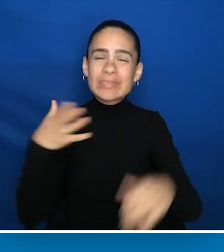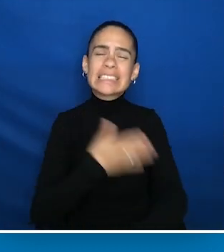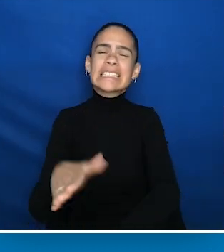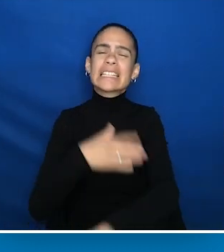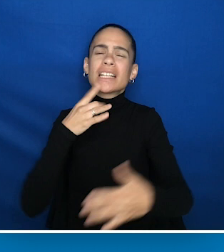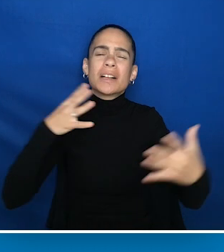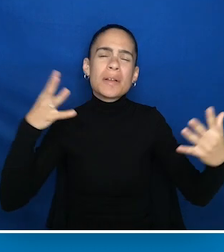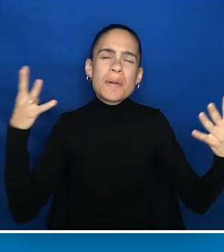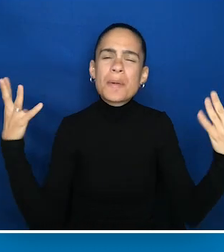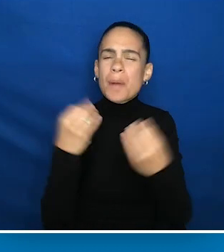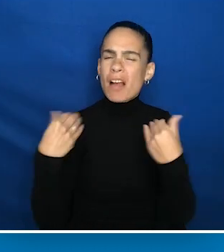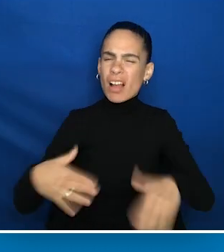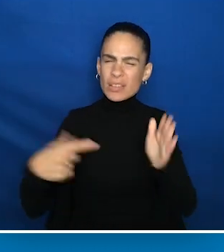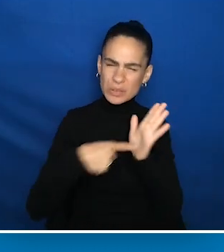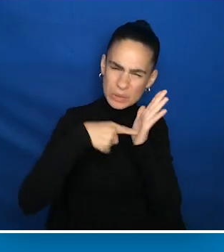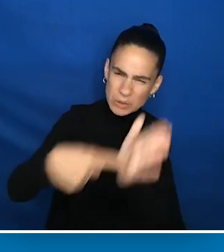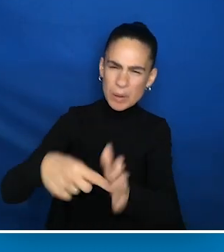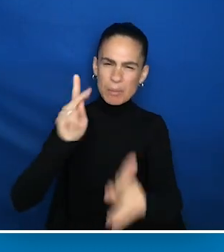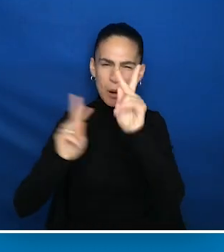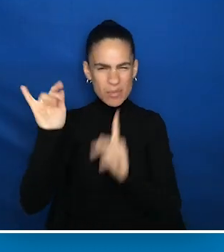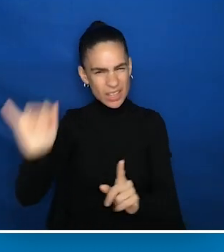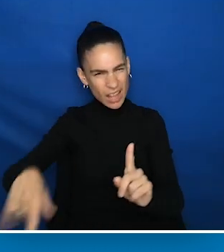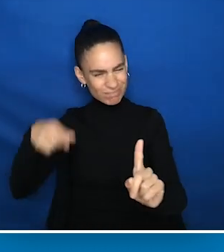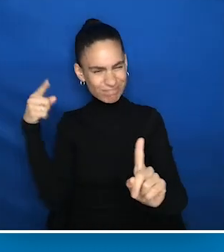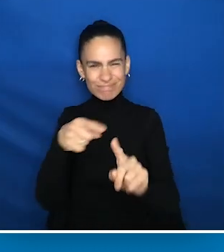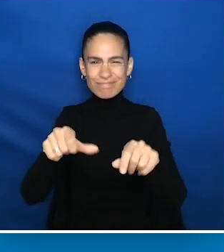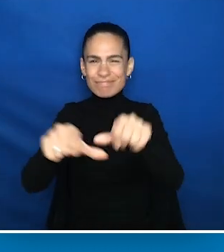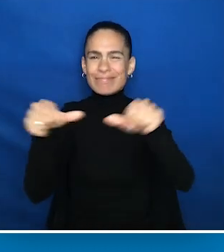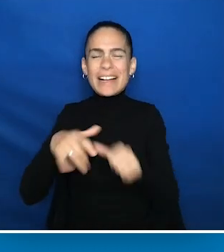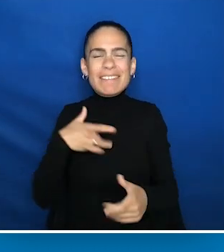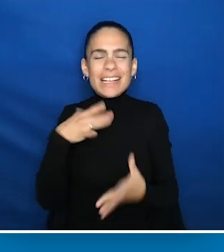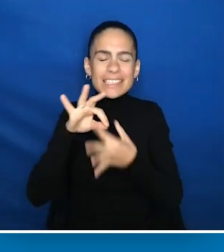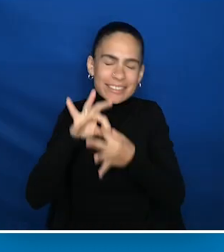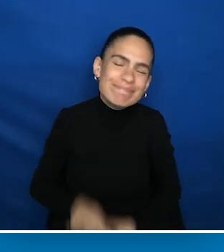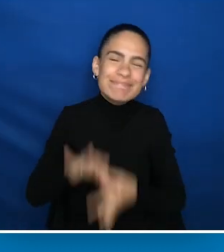before, right before wrong, to that place where I am, therefore I think. And that was the first time.